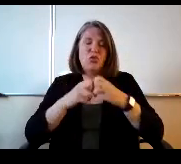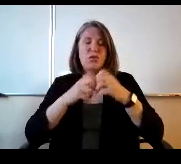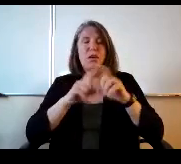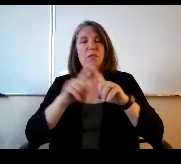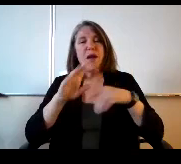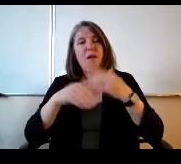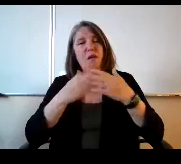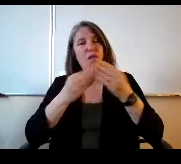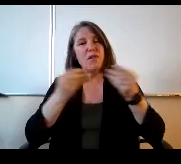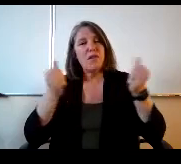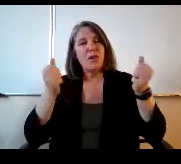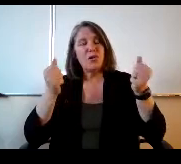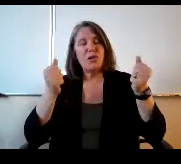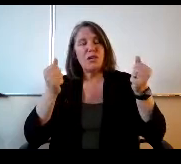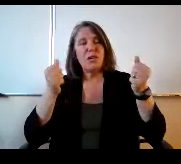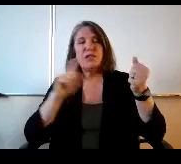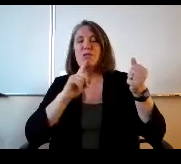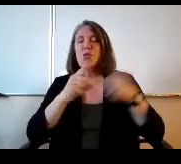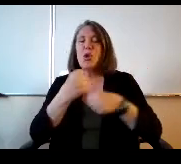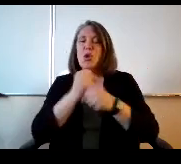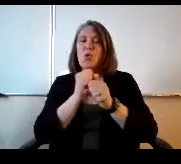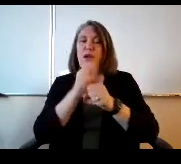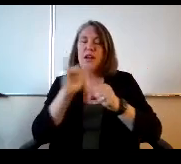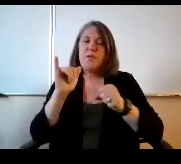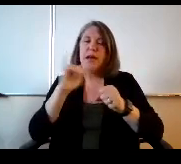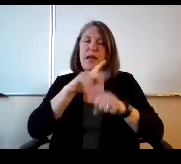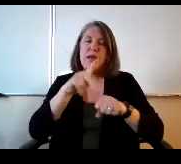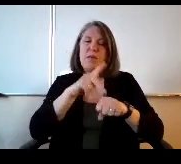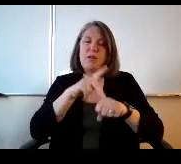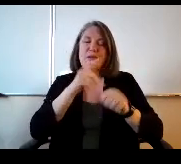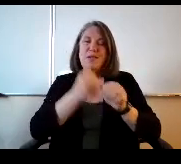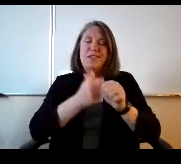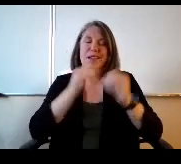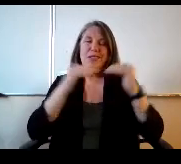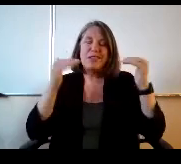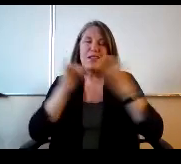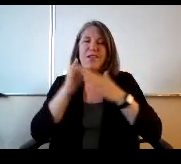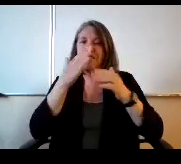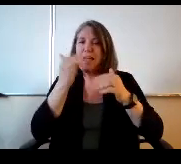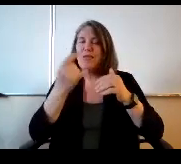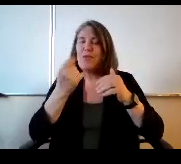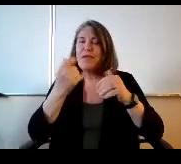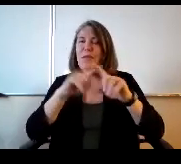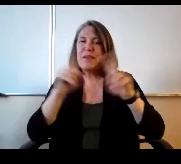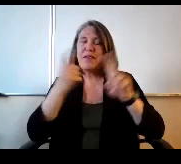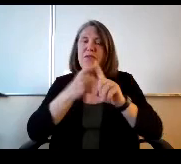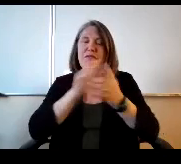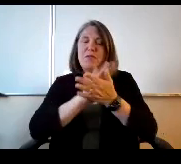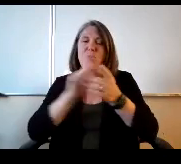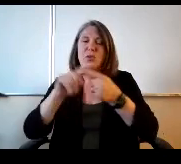created by principals at each level. That's why they're a little bit different from school to school. Little bit different,